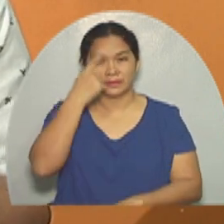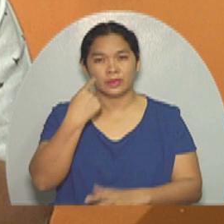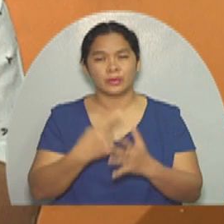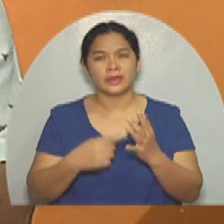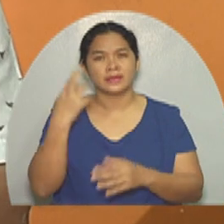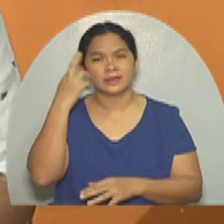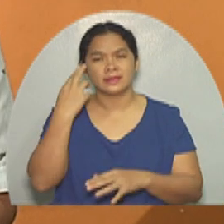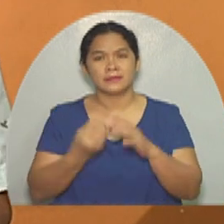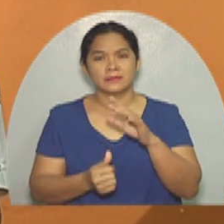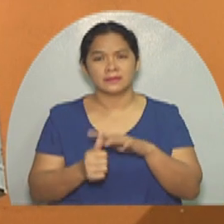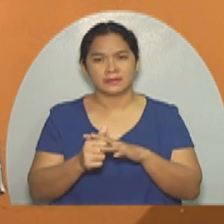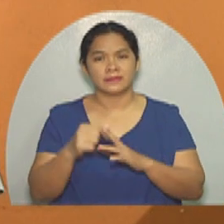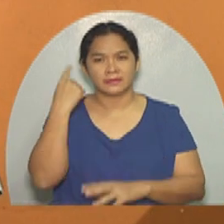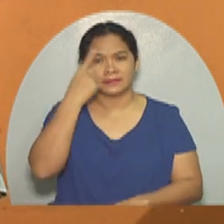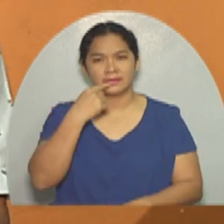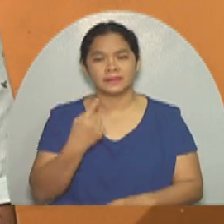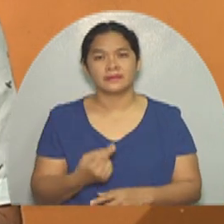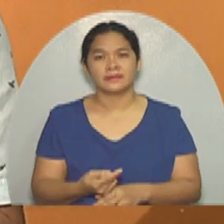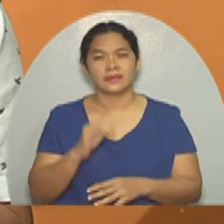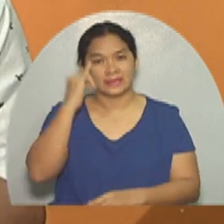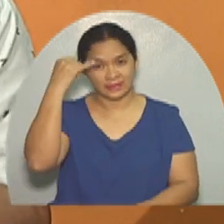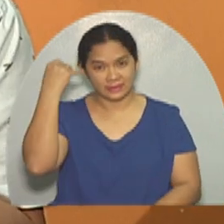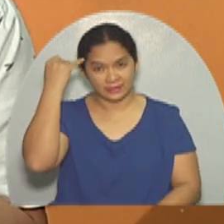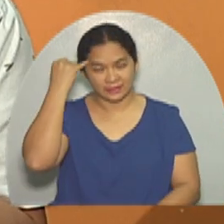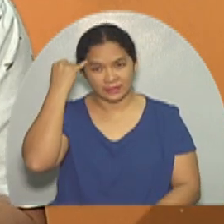Why did it grow?